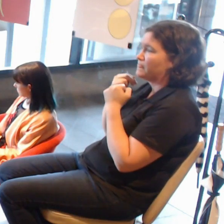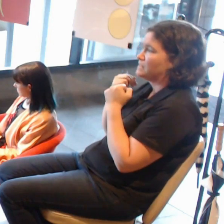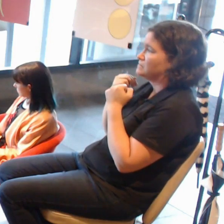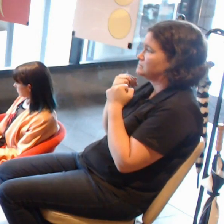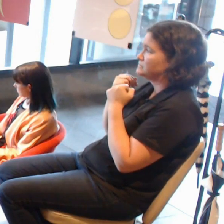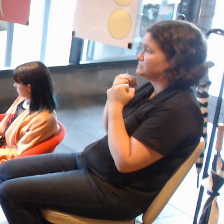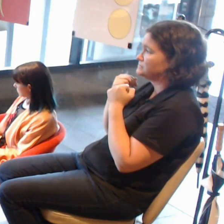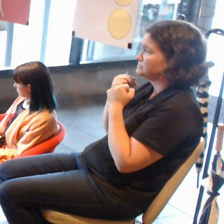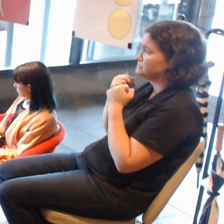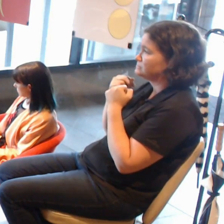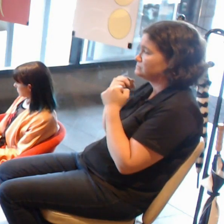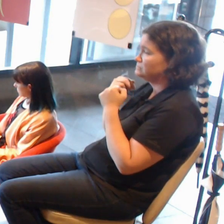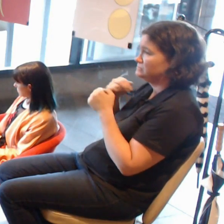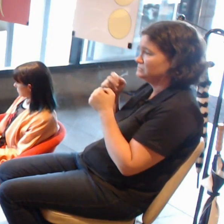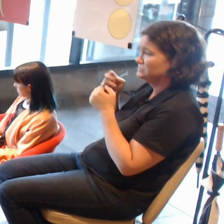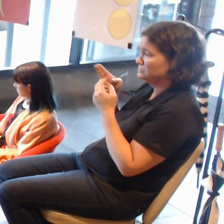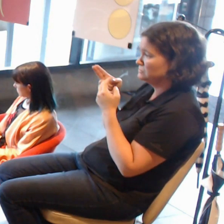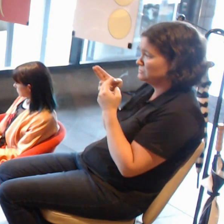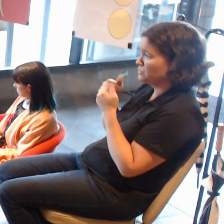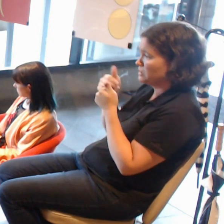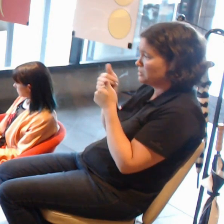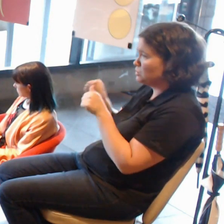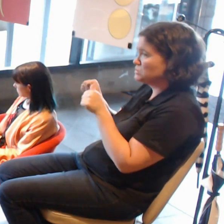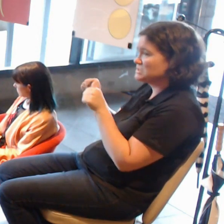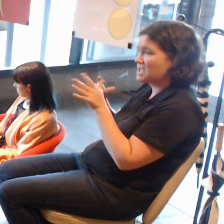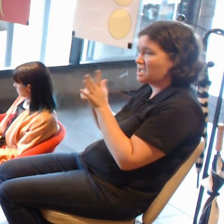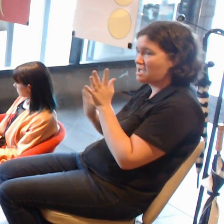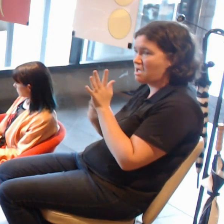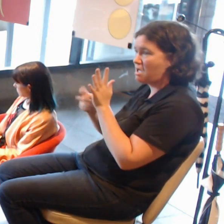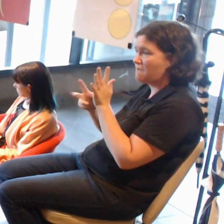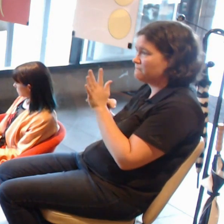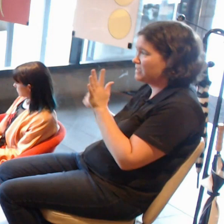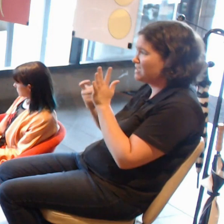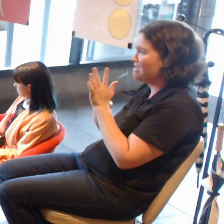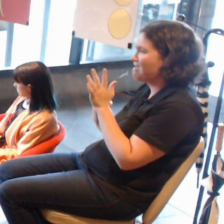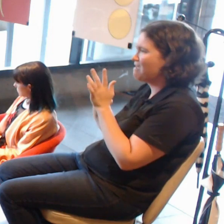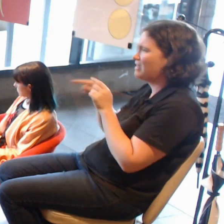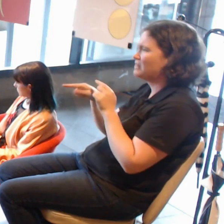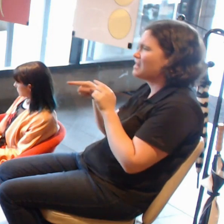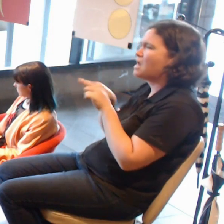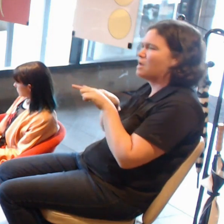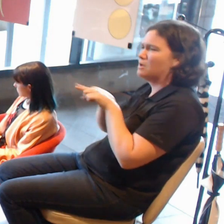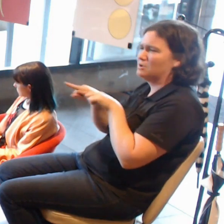that with the use of AR and a virtual reality, getting abstract learning can be increased